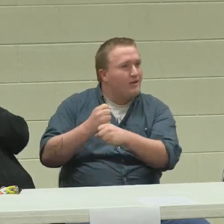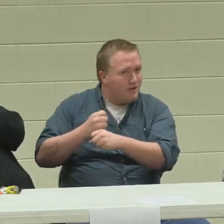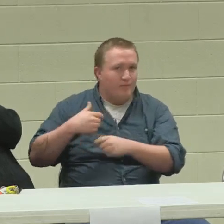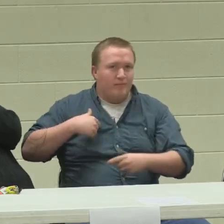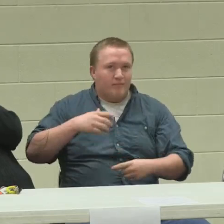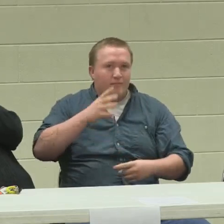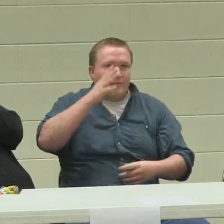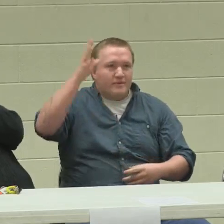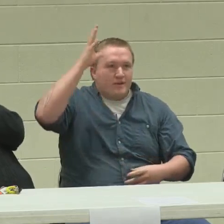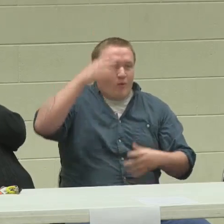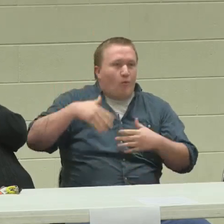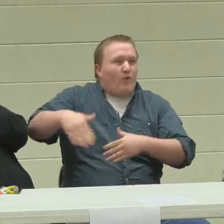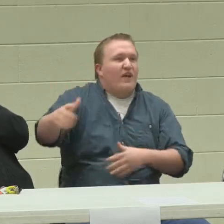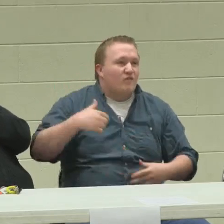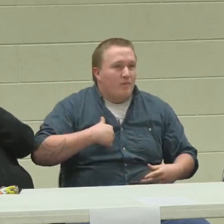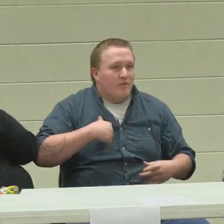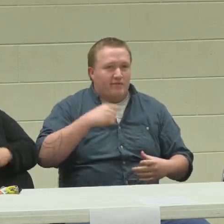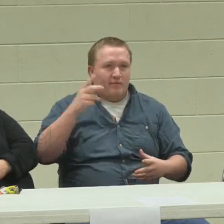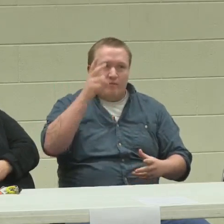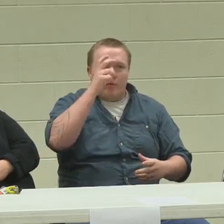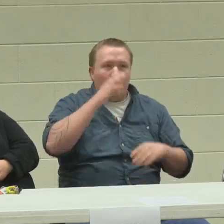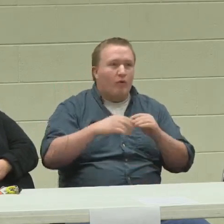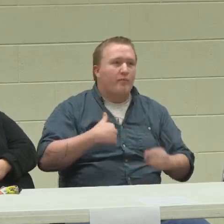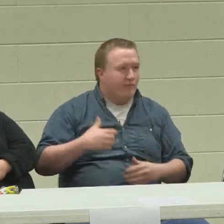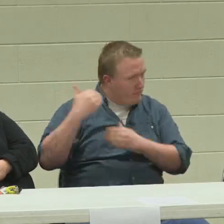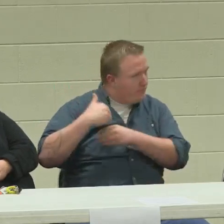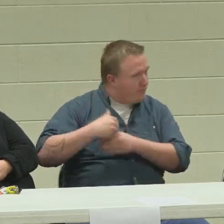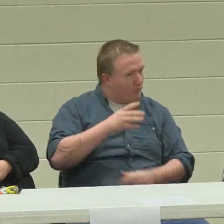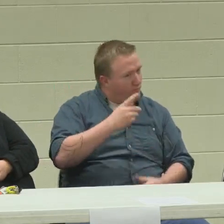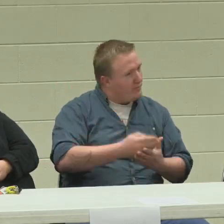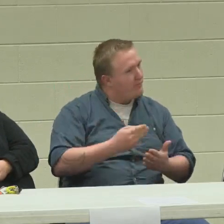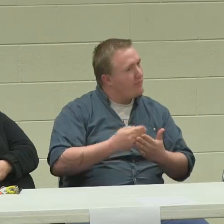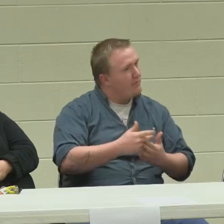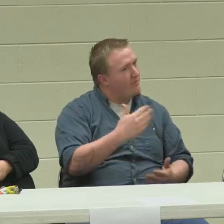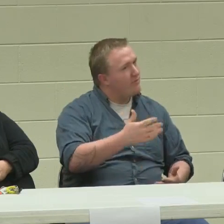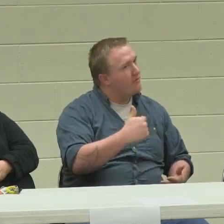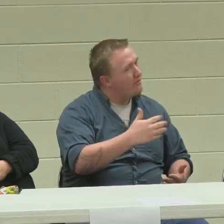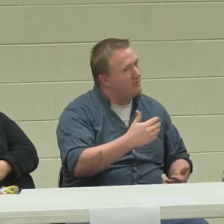and take care of that and my parents aren't...